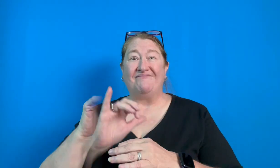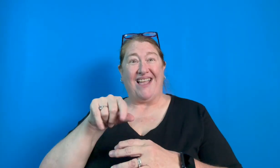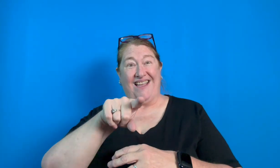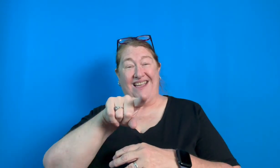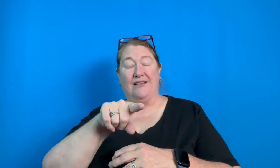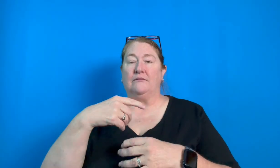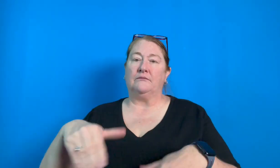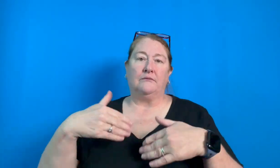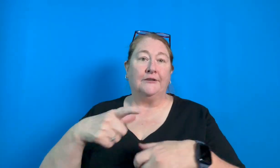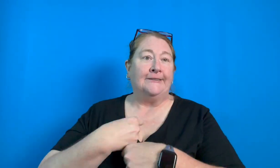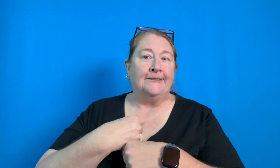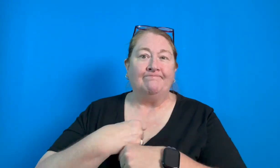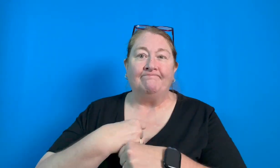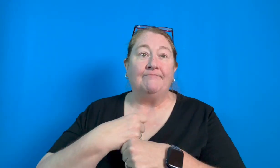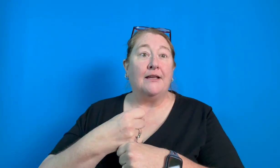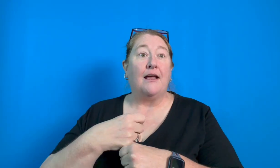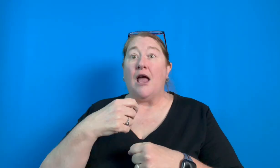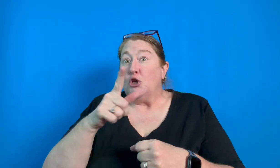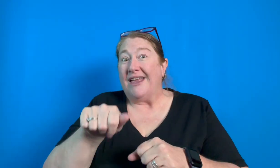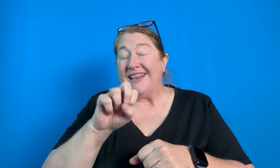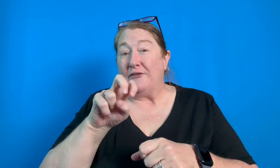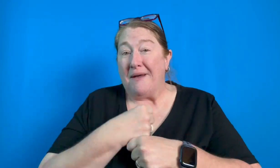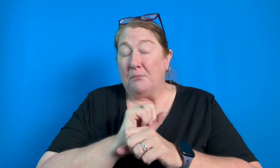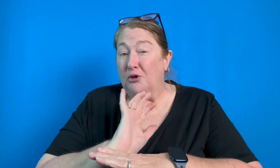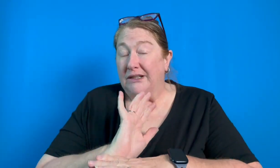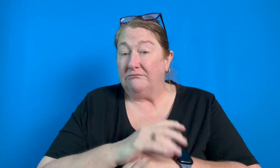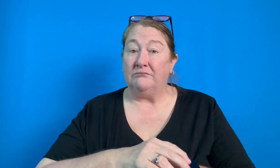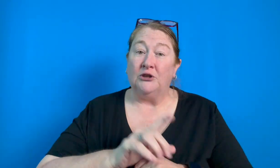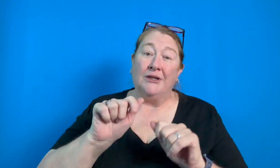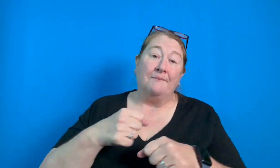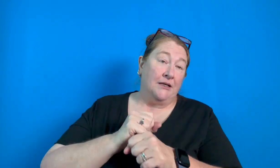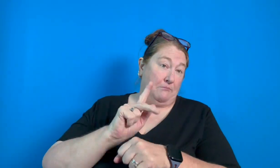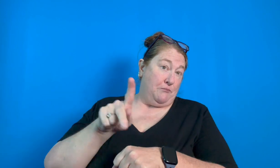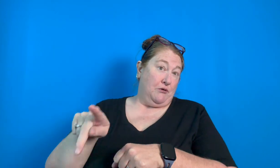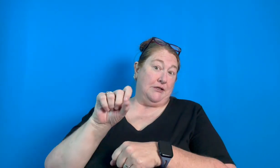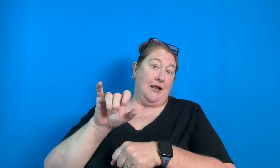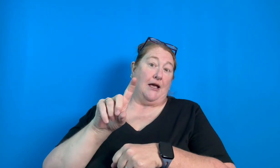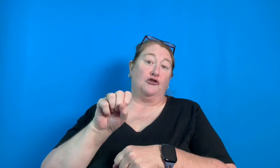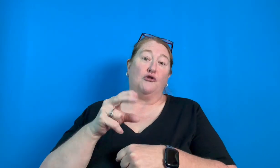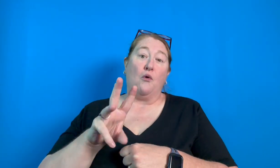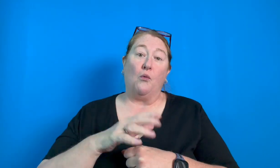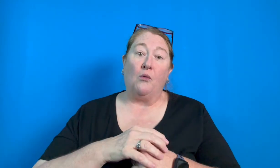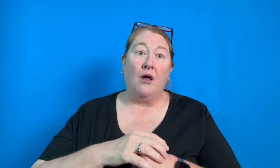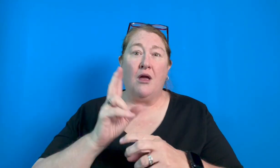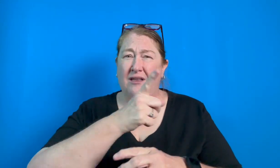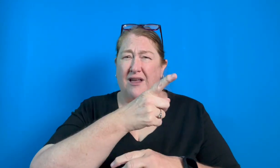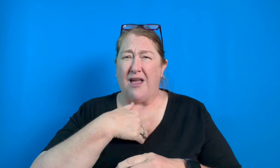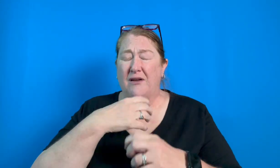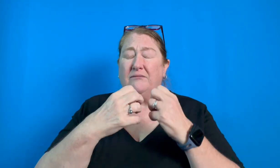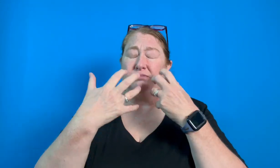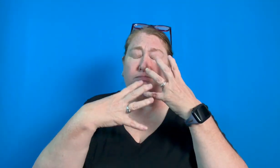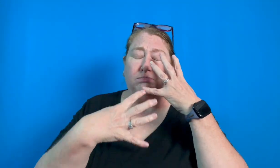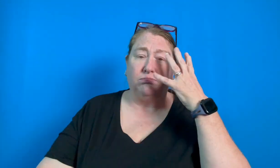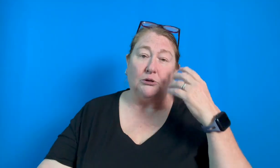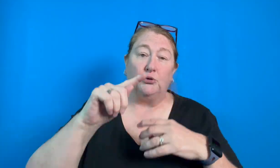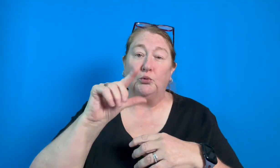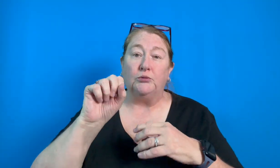These platforms have so many features, you can make movies, slideshows,